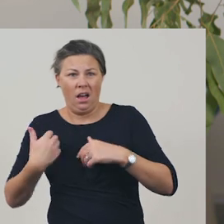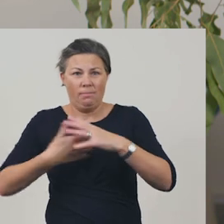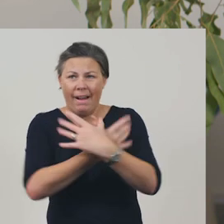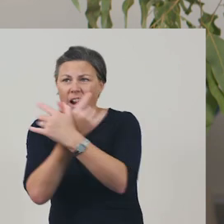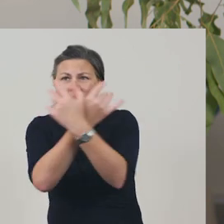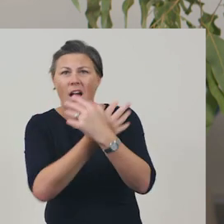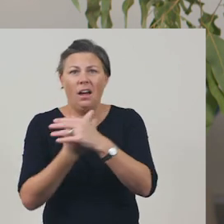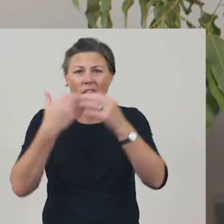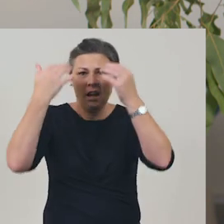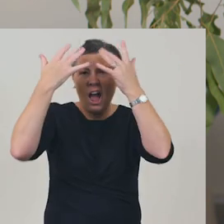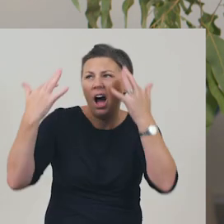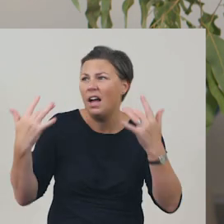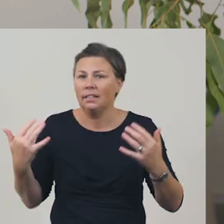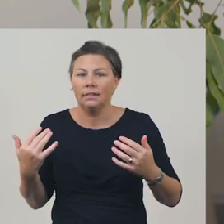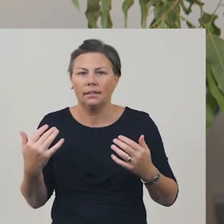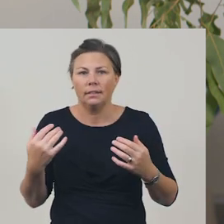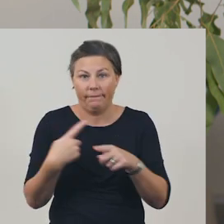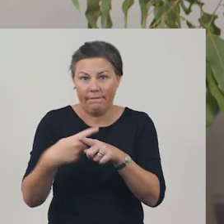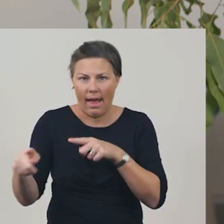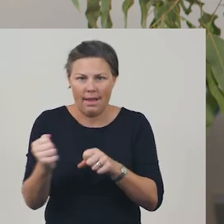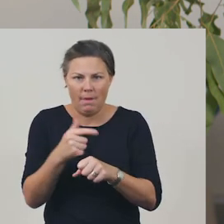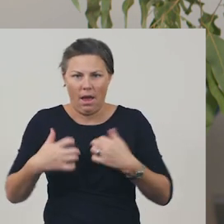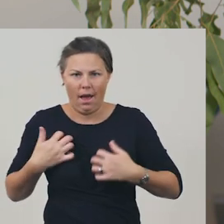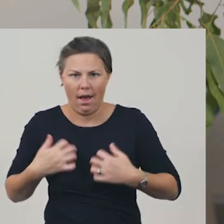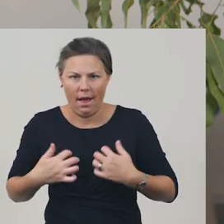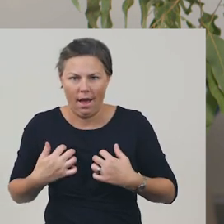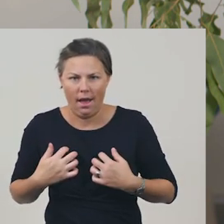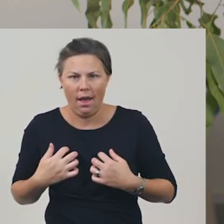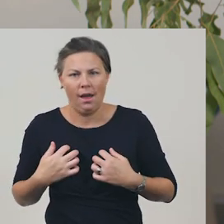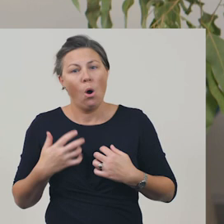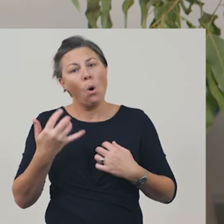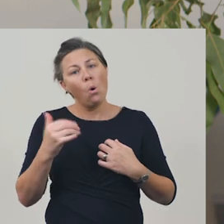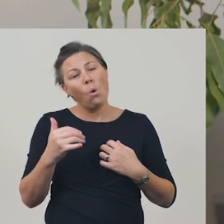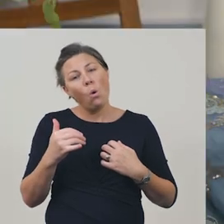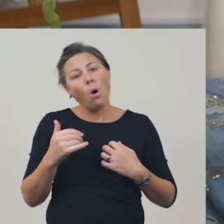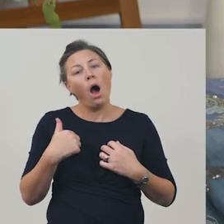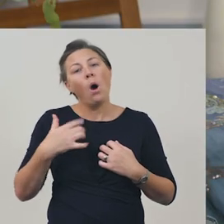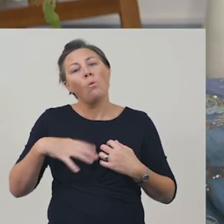'becomes timid tabby once again, spread out on the doormat.'